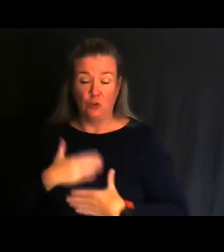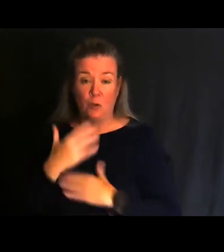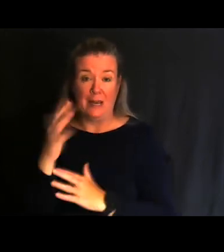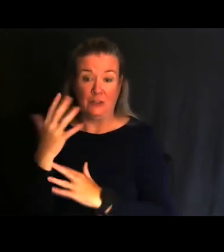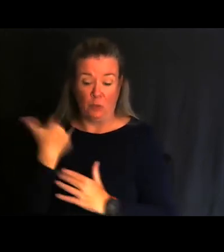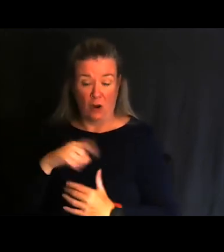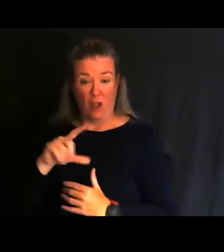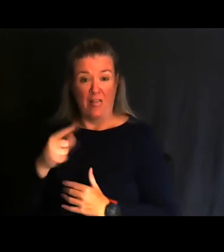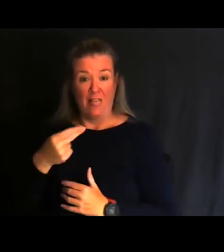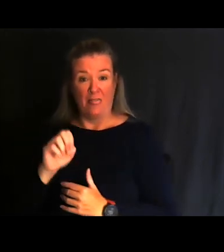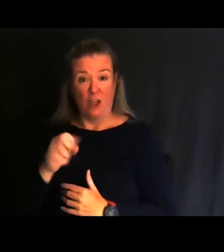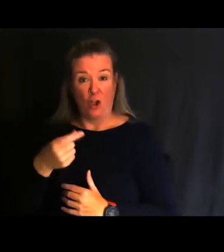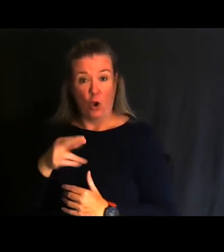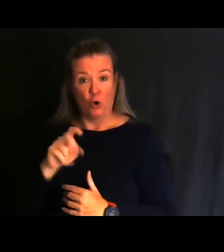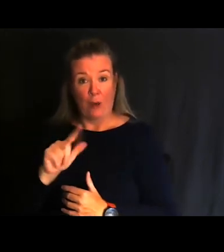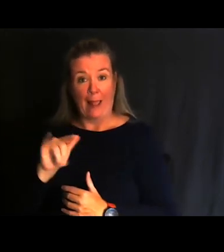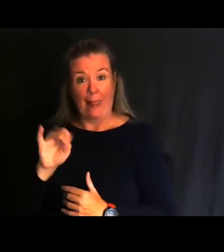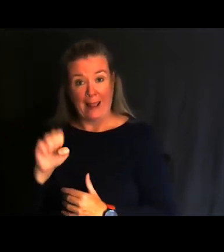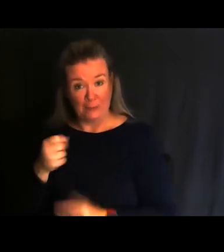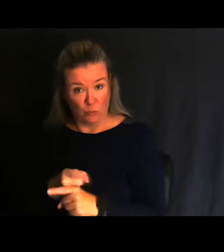state and we have tons of water opportunities.